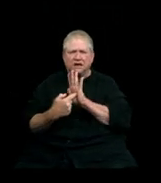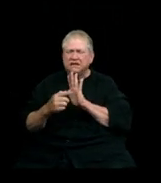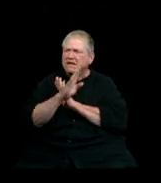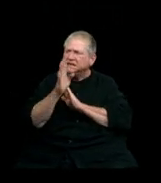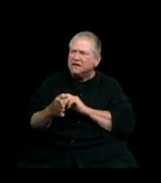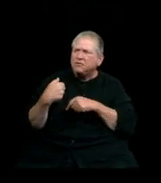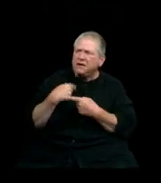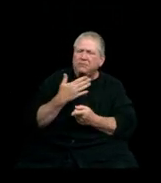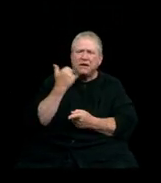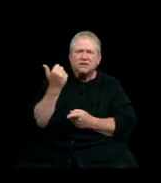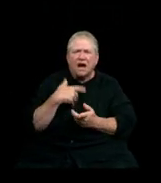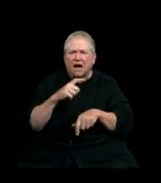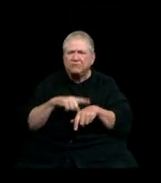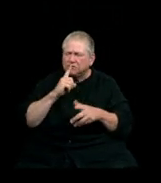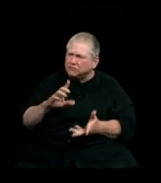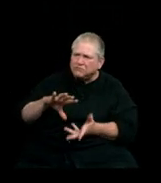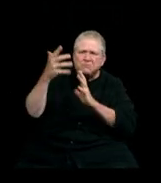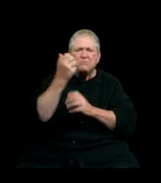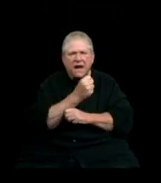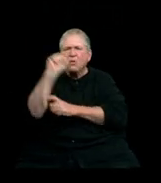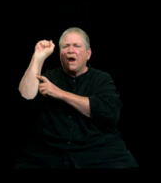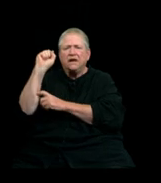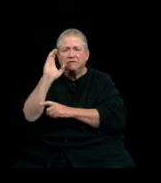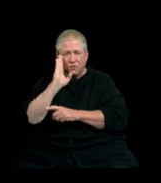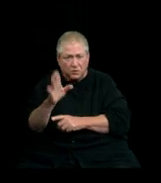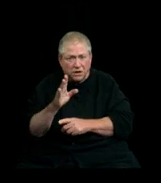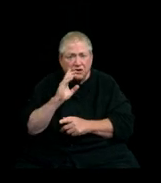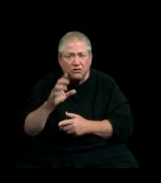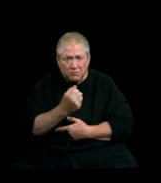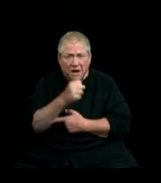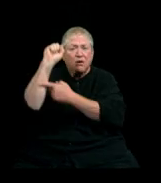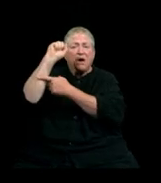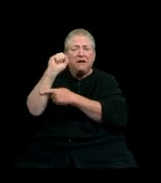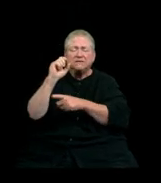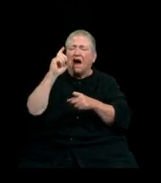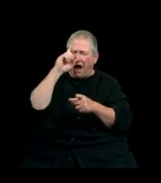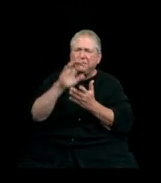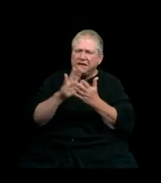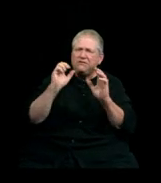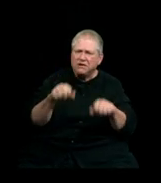to “Make Waves”— will you make them? I believe that you can, and you will.